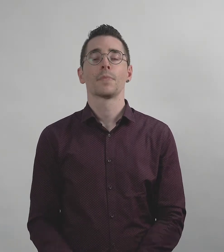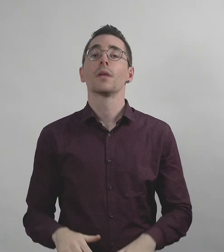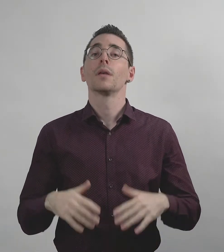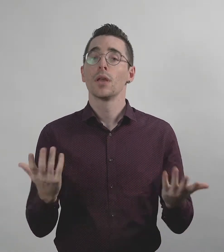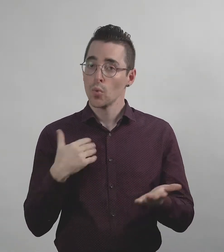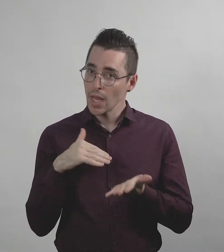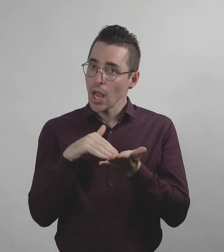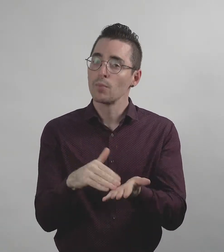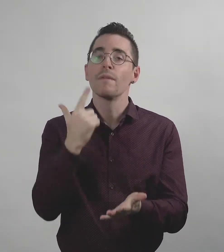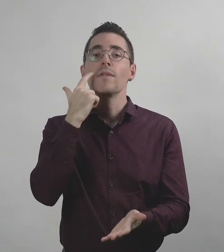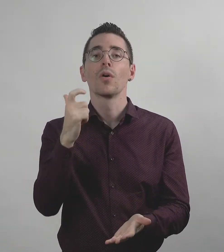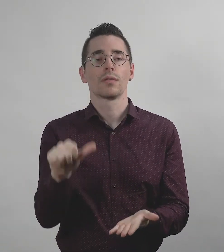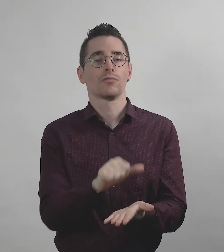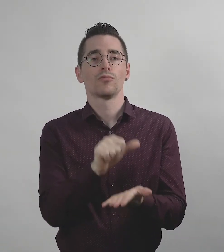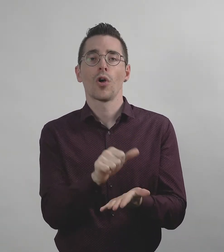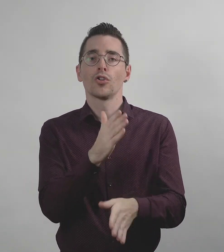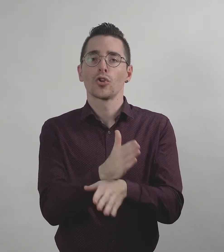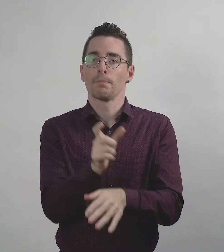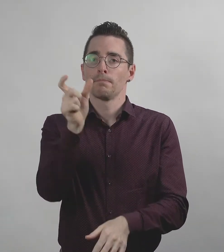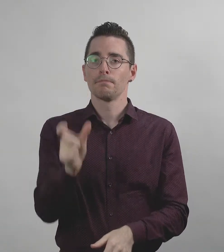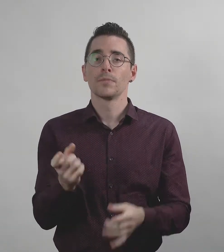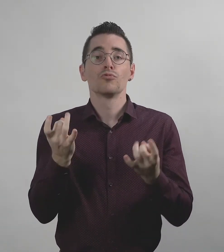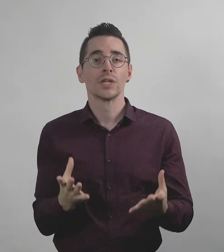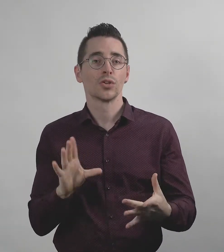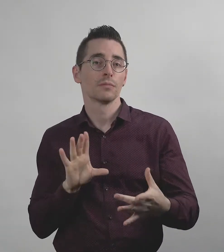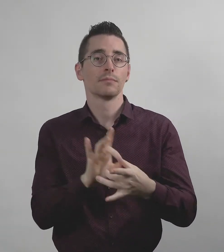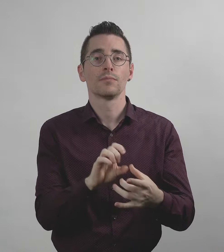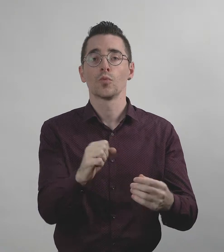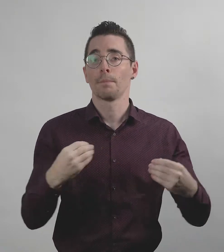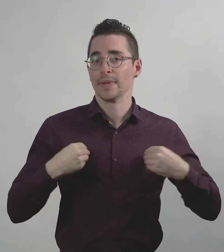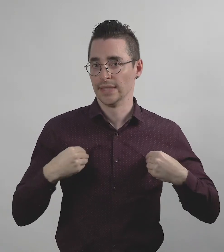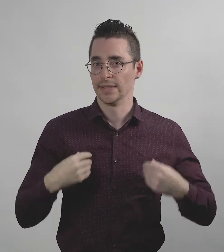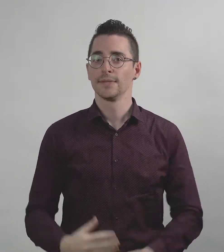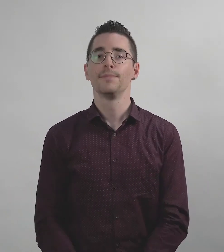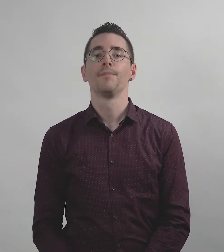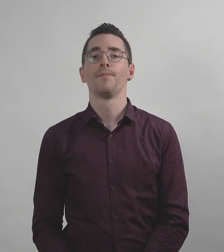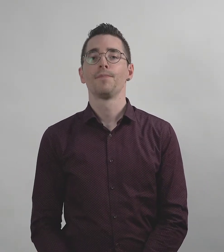We help you find appropriate candidates who are ready to connect with your business.